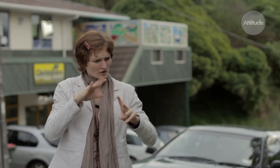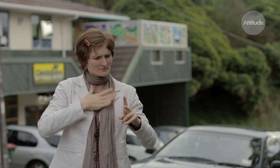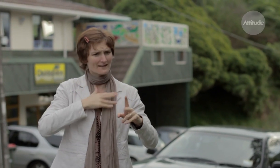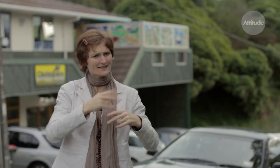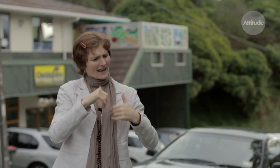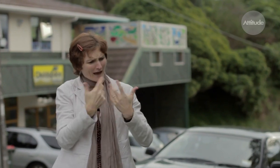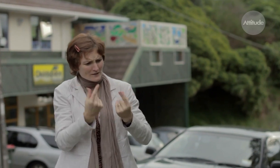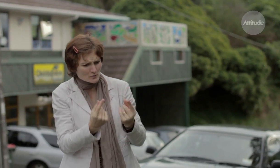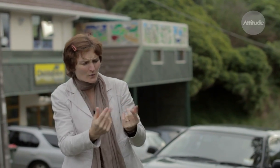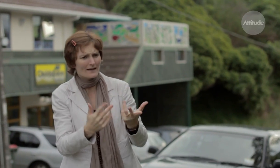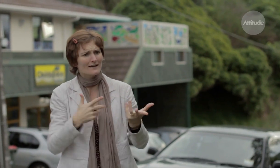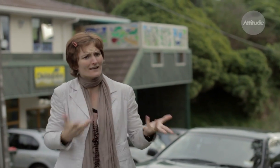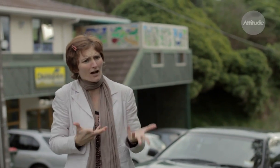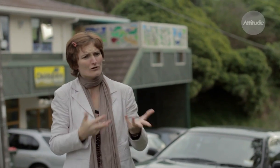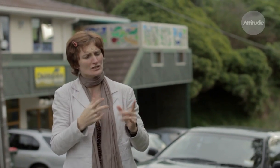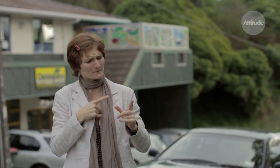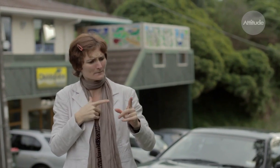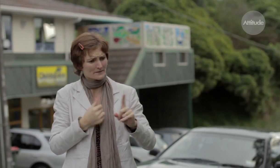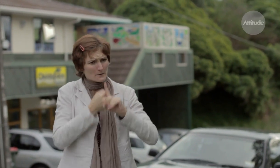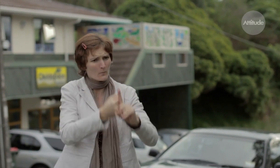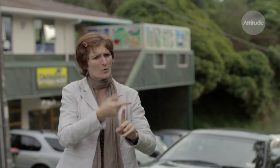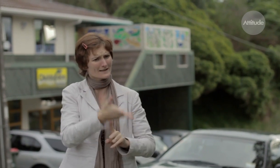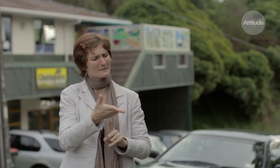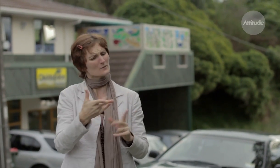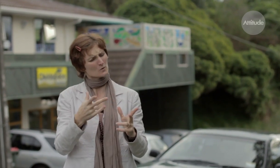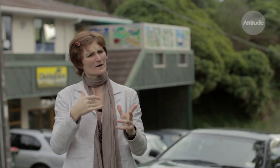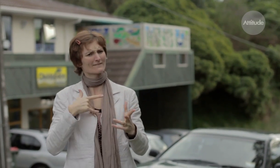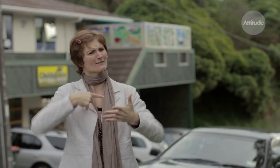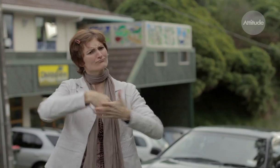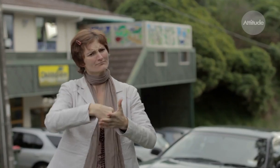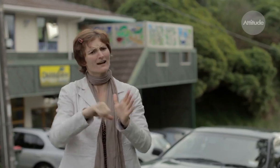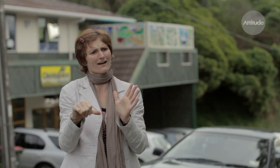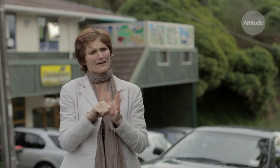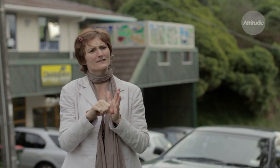at school so that I can then encourage and support him. So I feel really excluded and